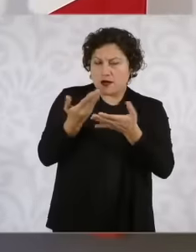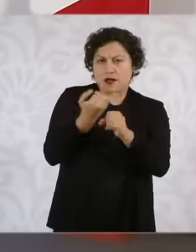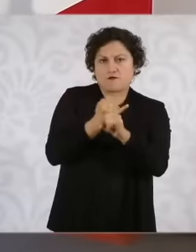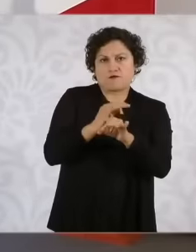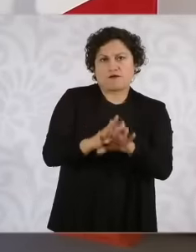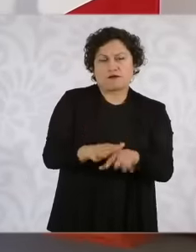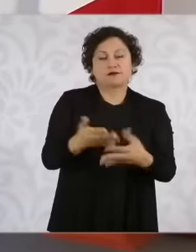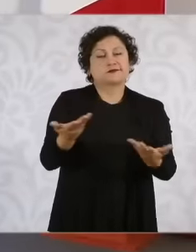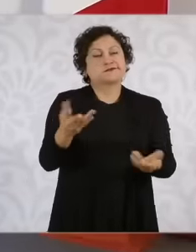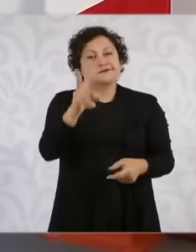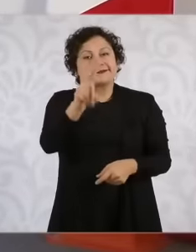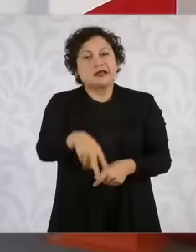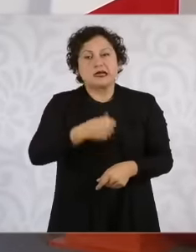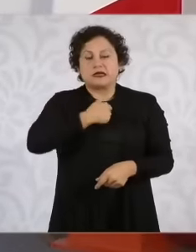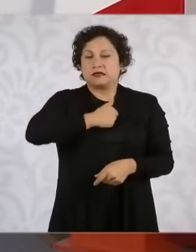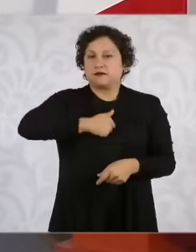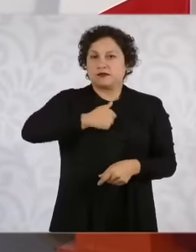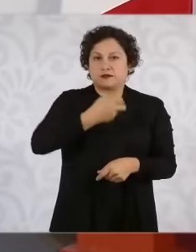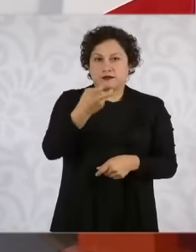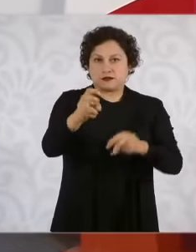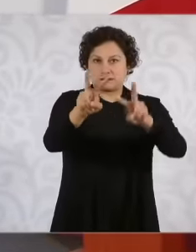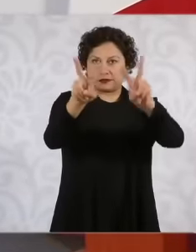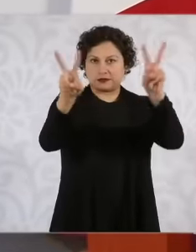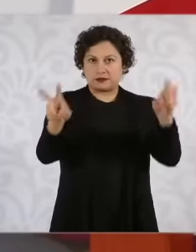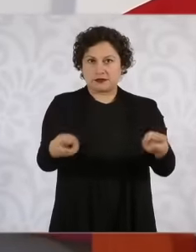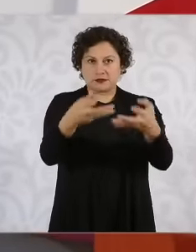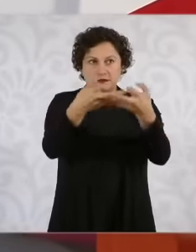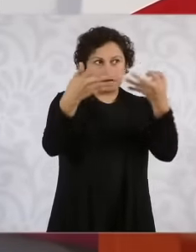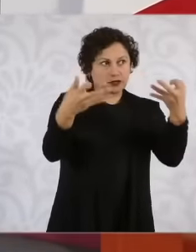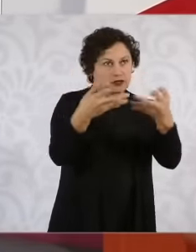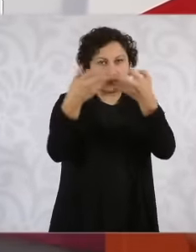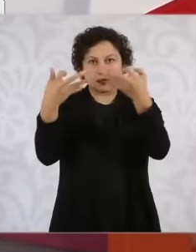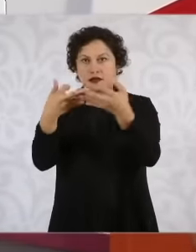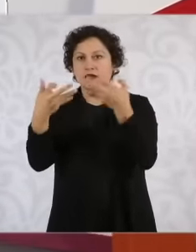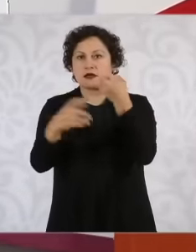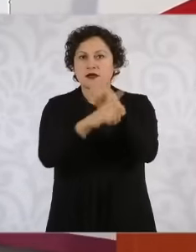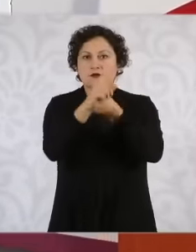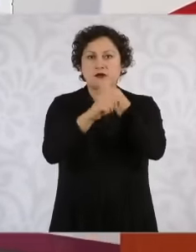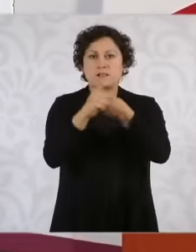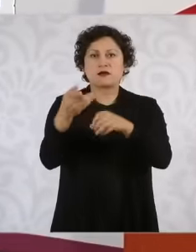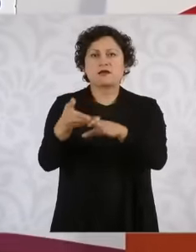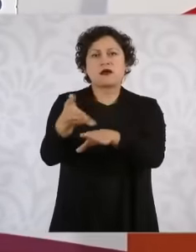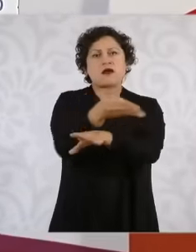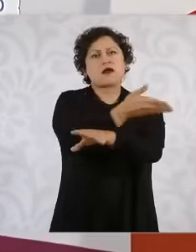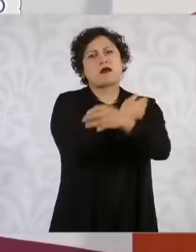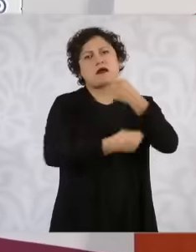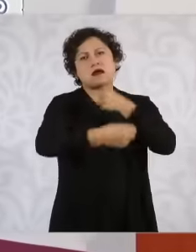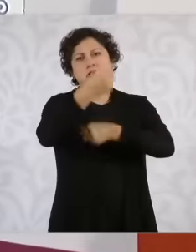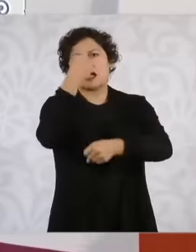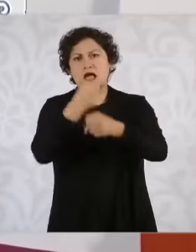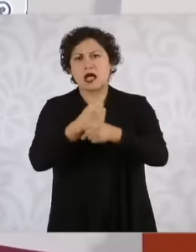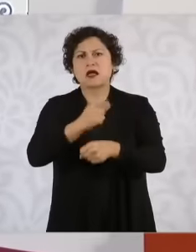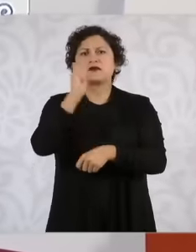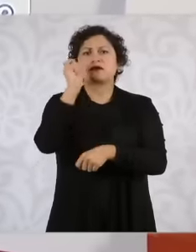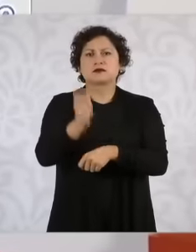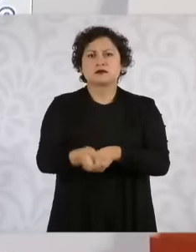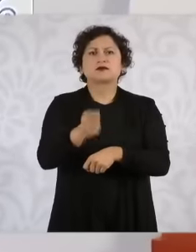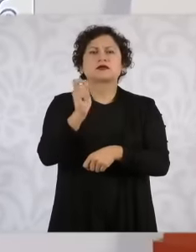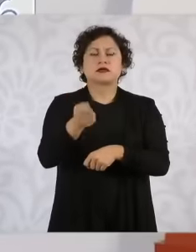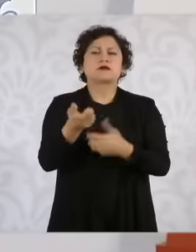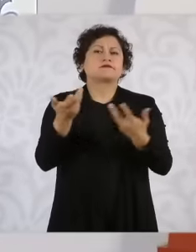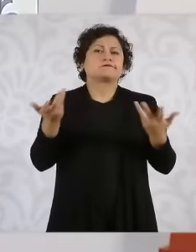many of them have not been attended to for many years and sometimes there are resolutions and in any